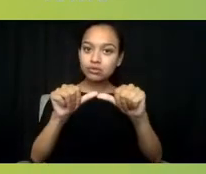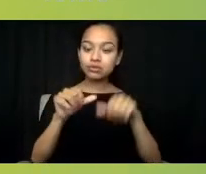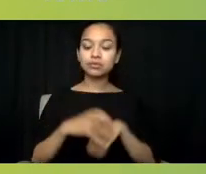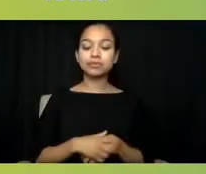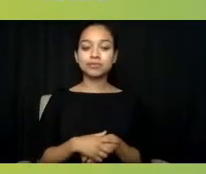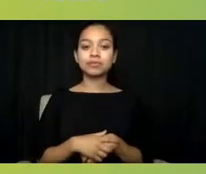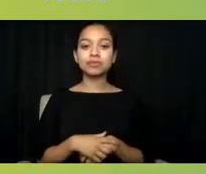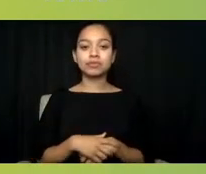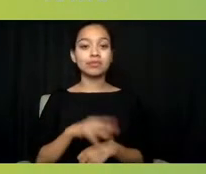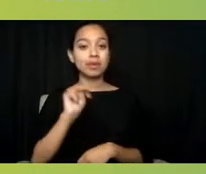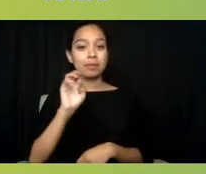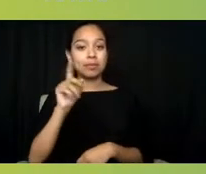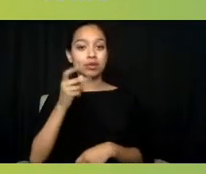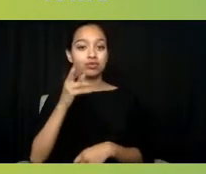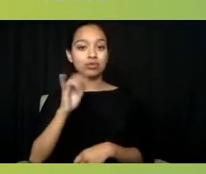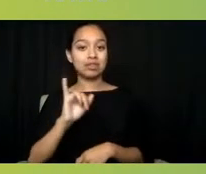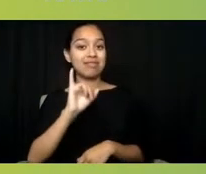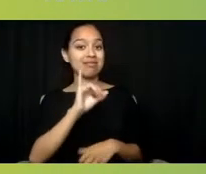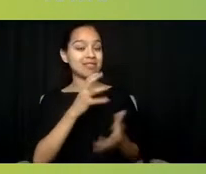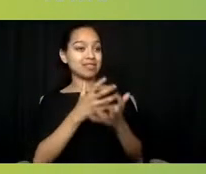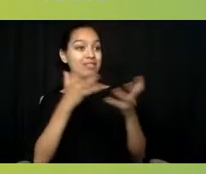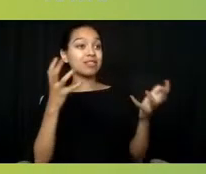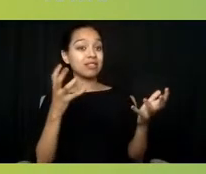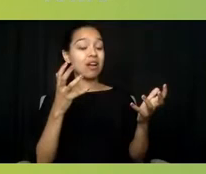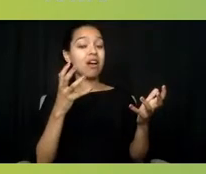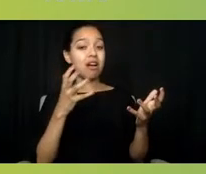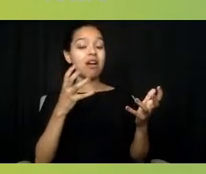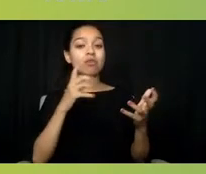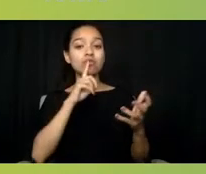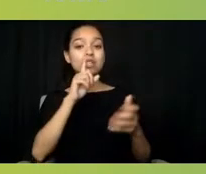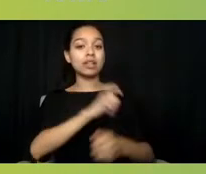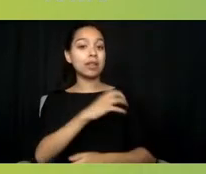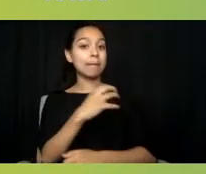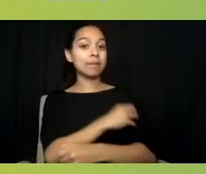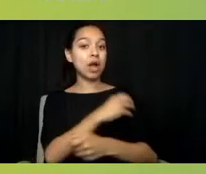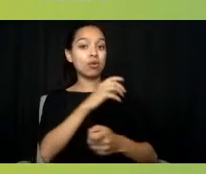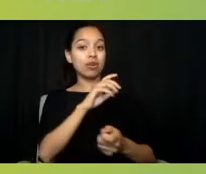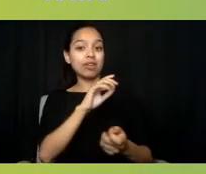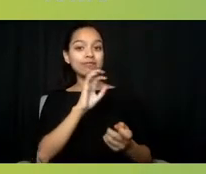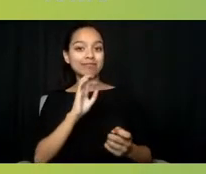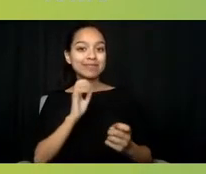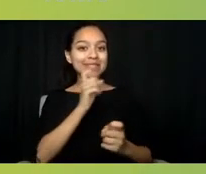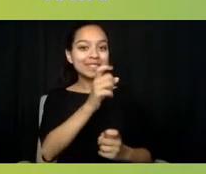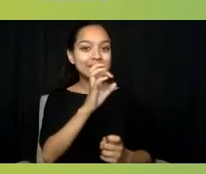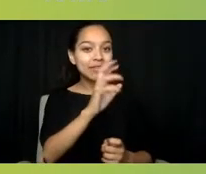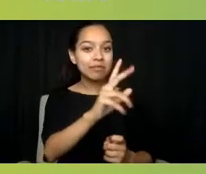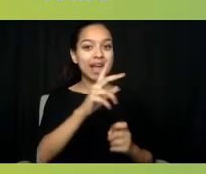in the power of reciprocity and understanding as well, the value of the many roles that we need to regard